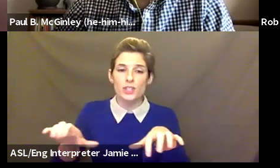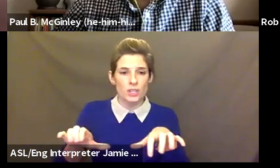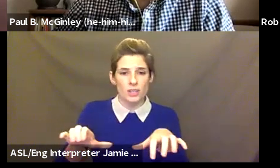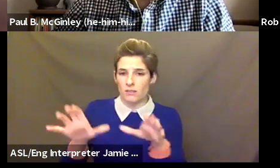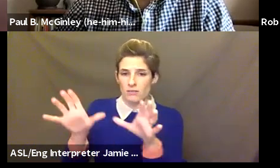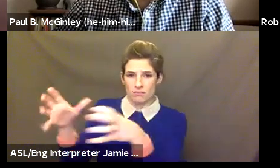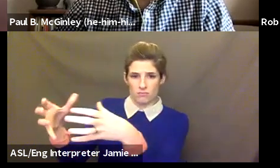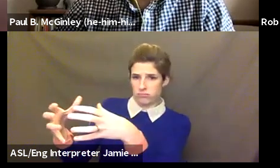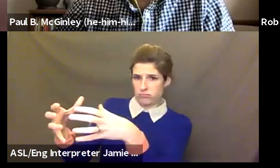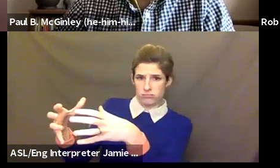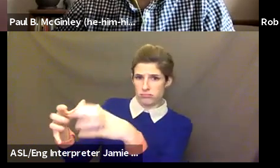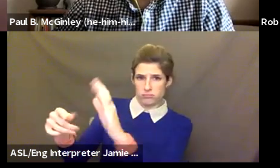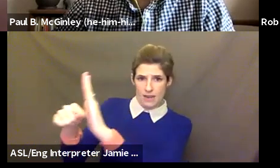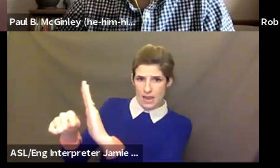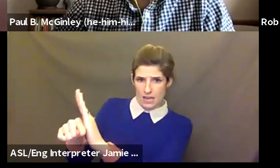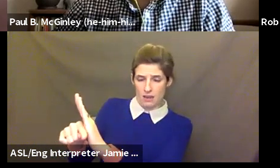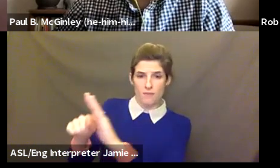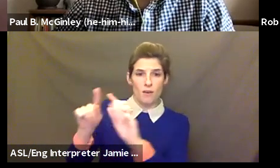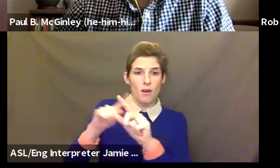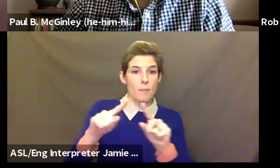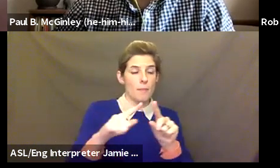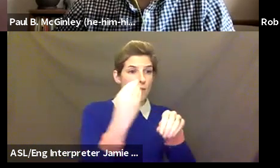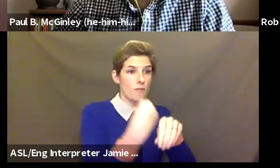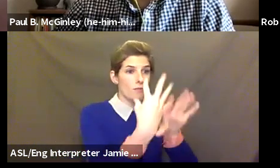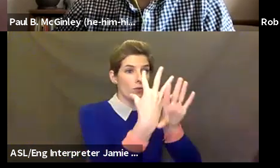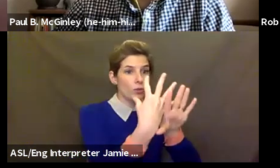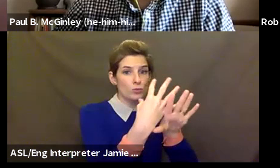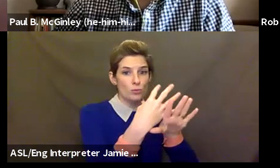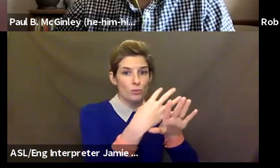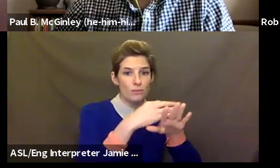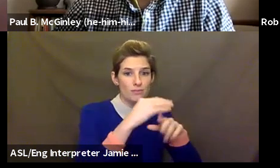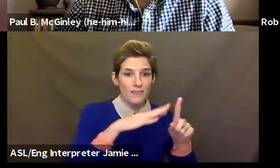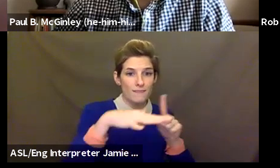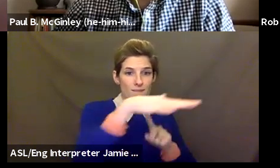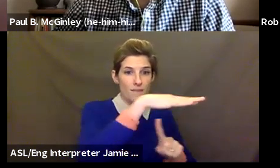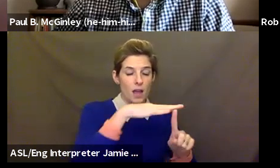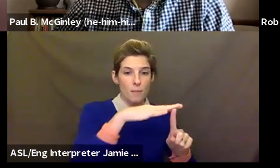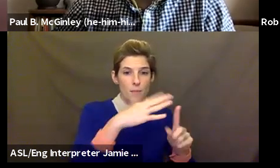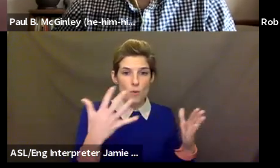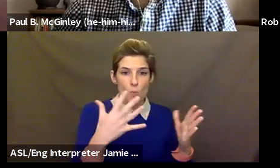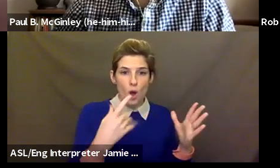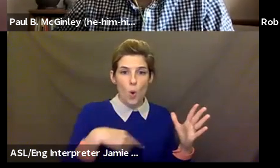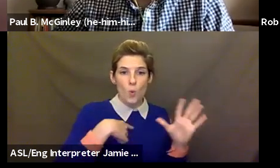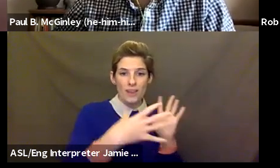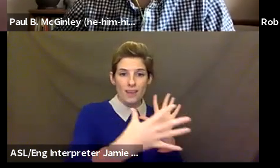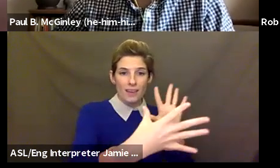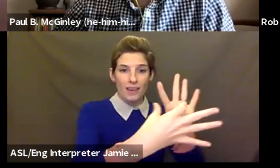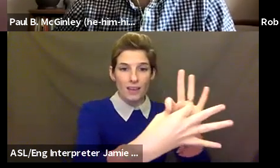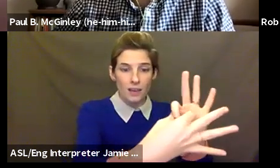what the virtual space has afforded us is an opportunity to connect people far beyond our borders, you know, city borders